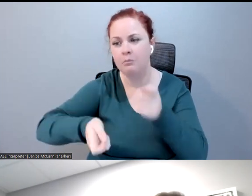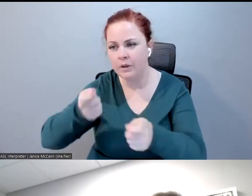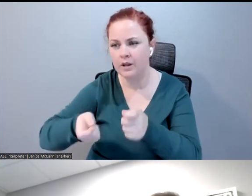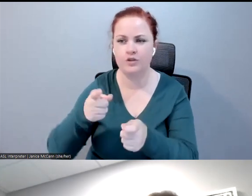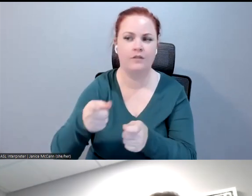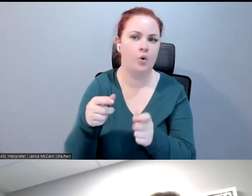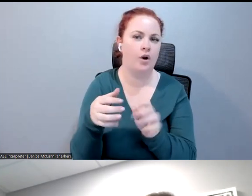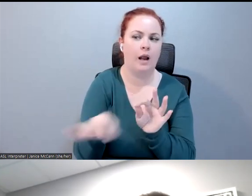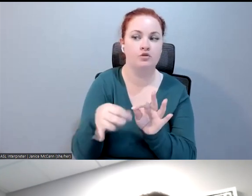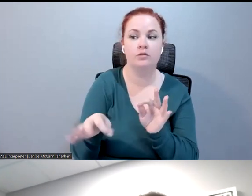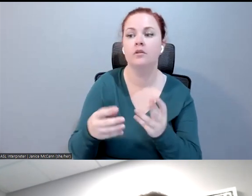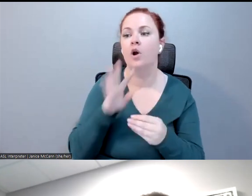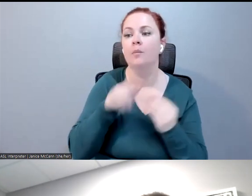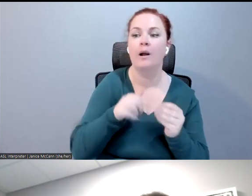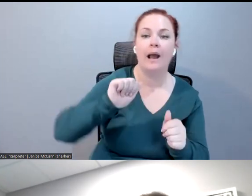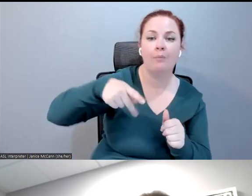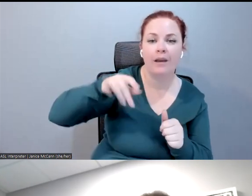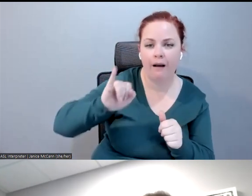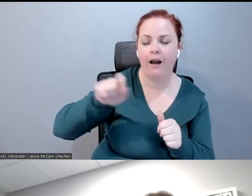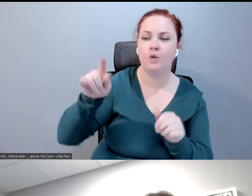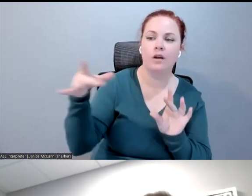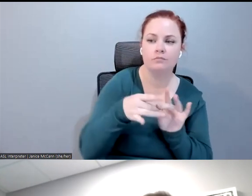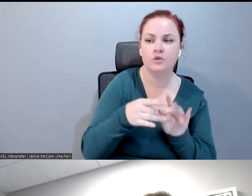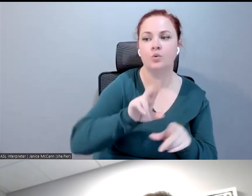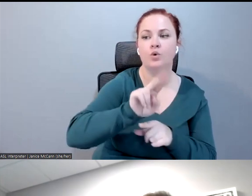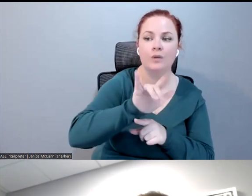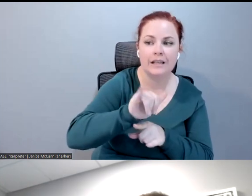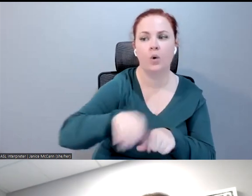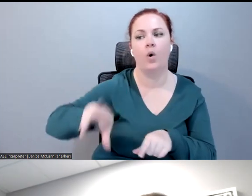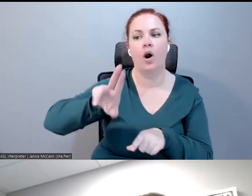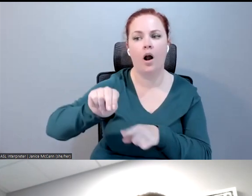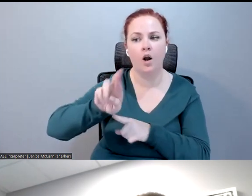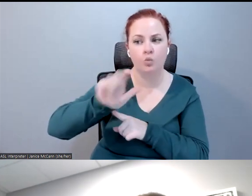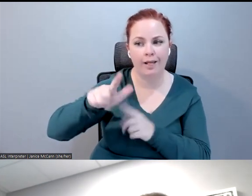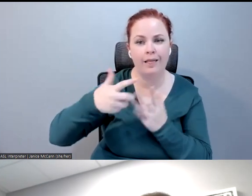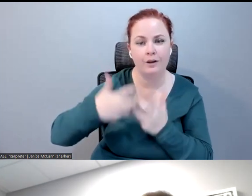about APIs that you can bring in. Is there guidance from